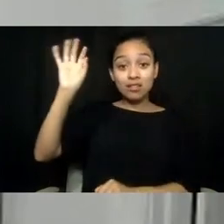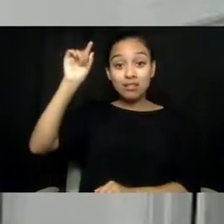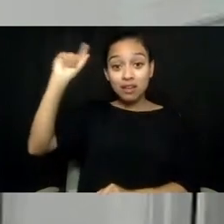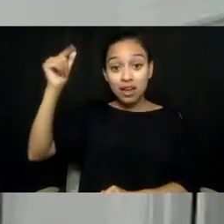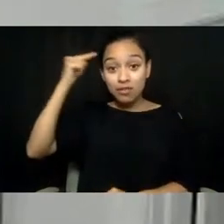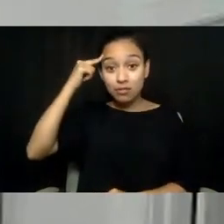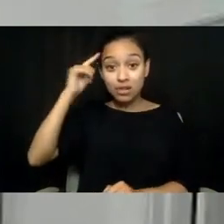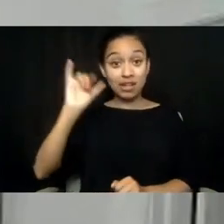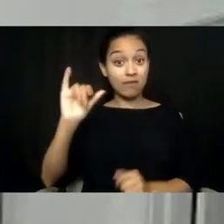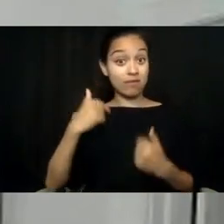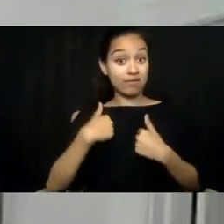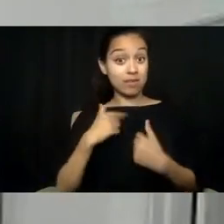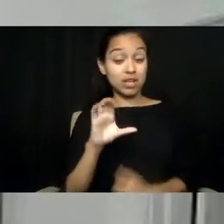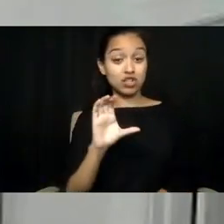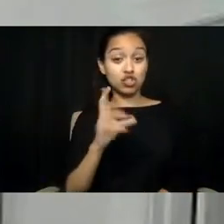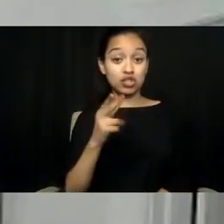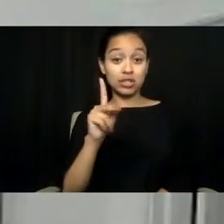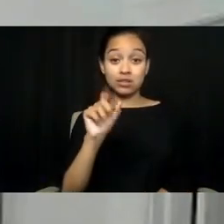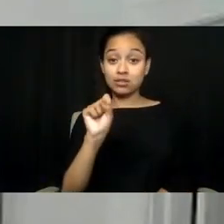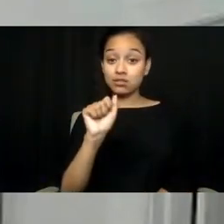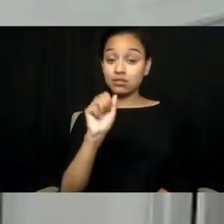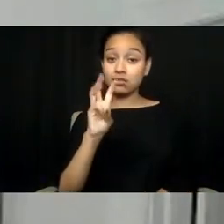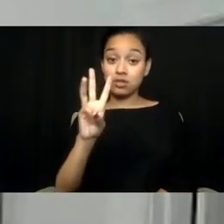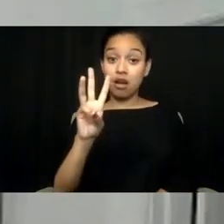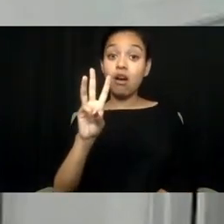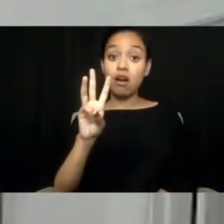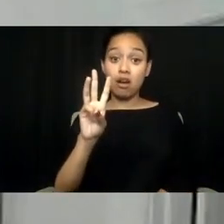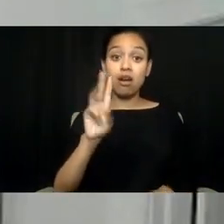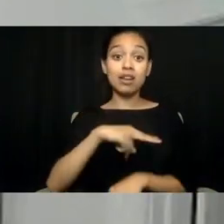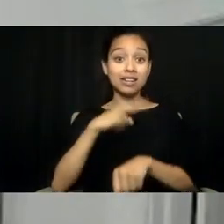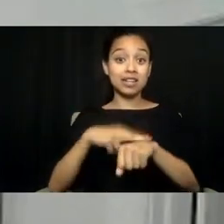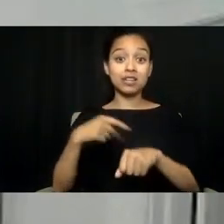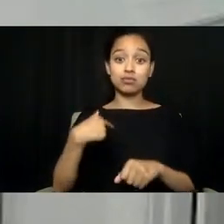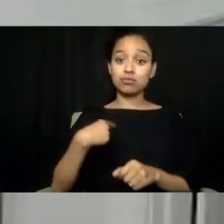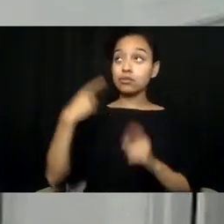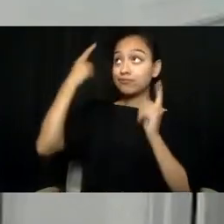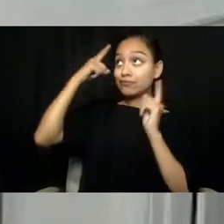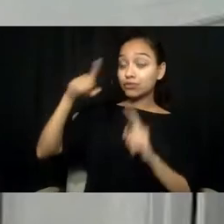in exchange for Mississippi, Alabama, the southern part of Tennessee,